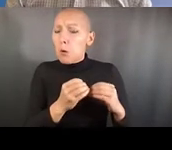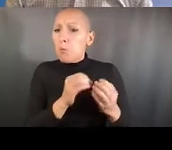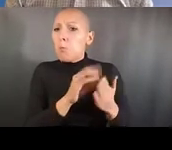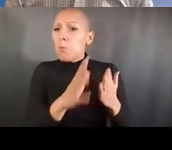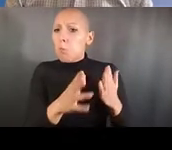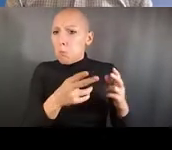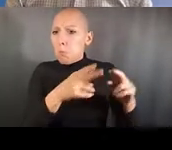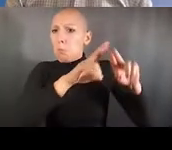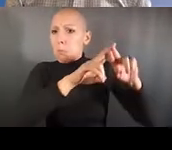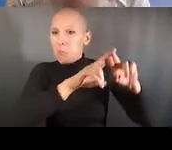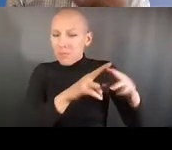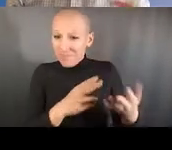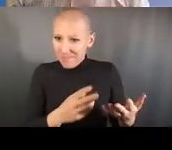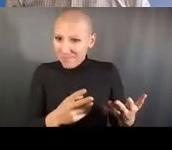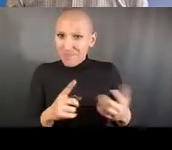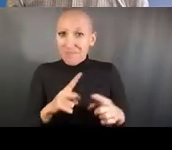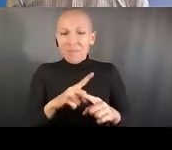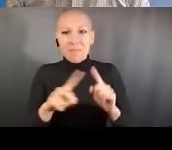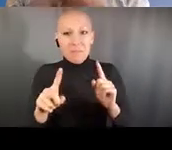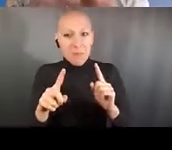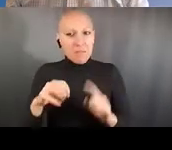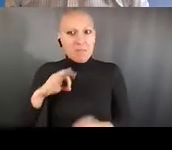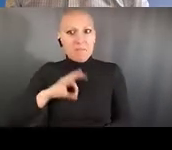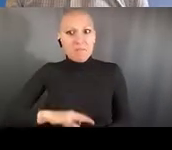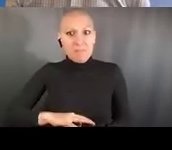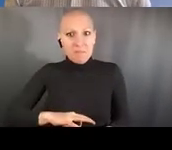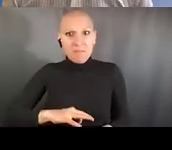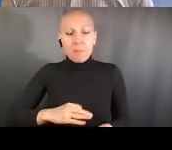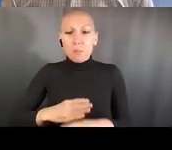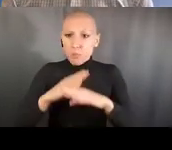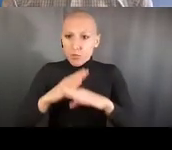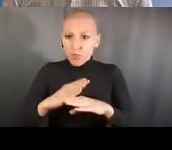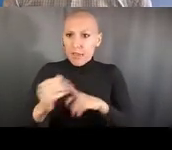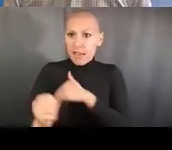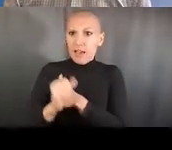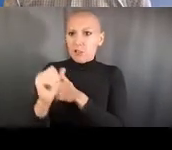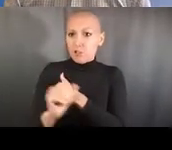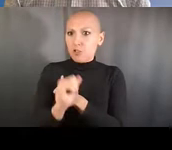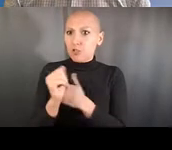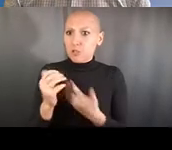that are useful as well if you're interested in trying to develop and incorporate